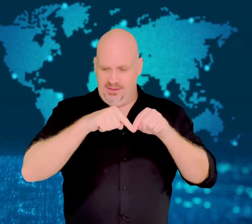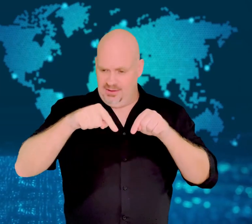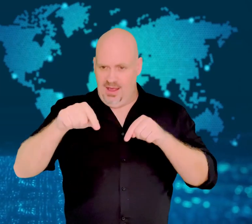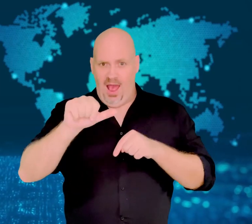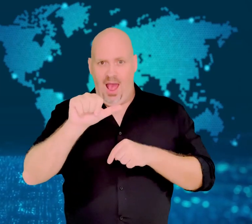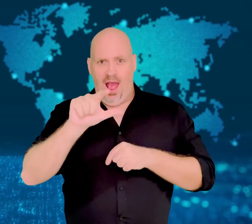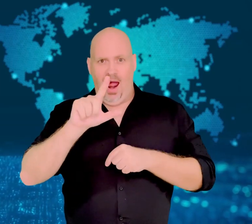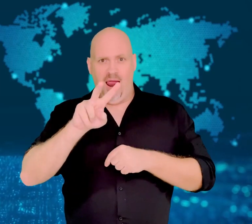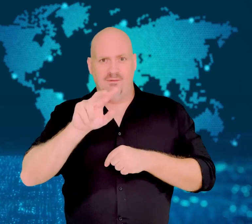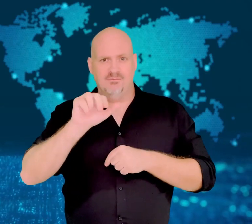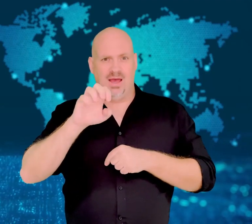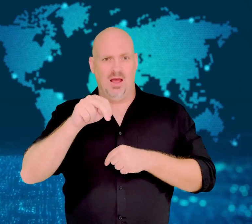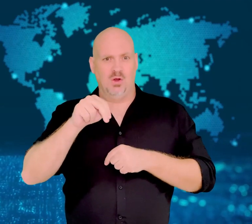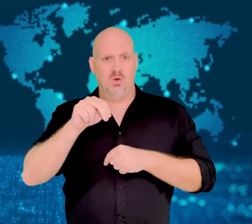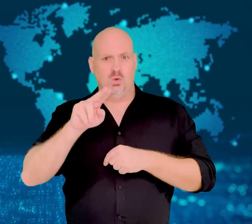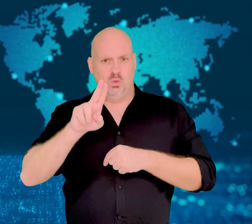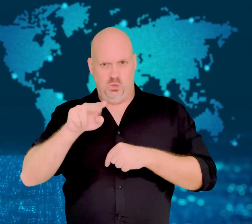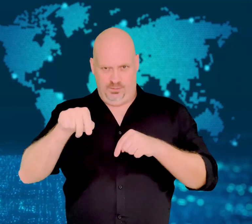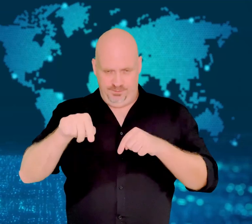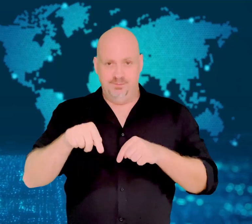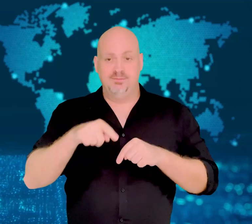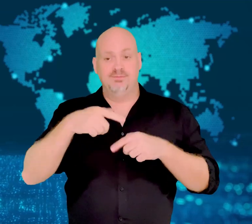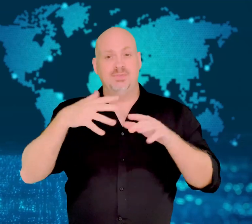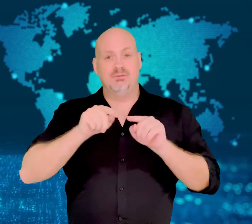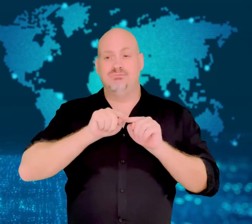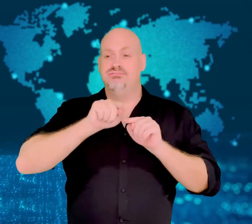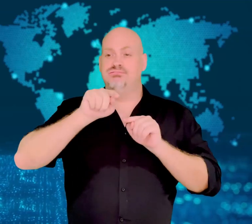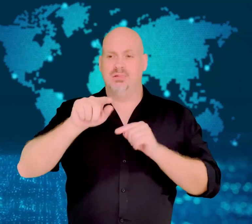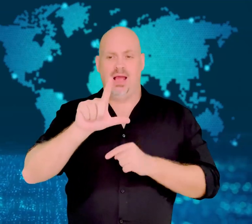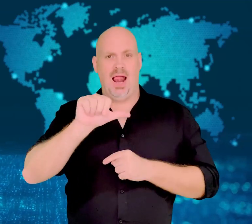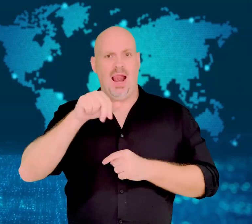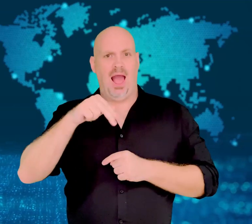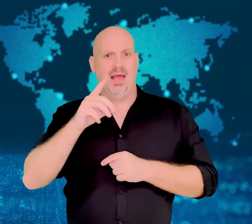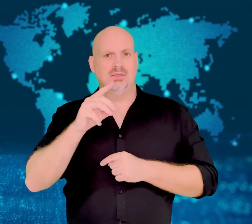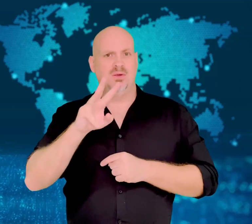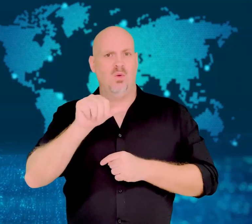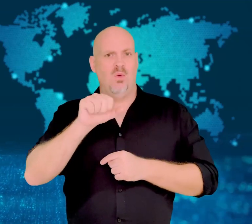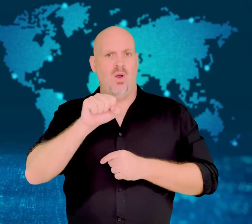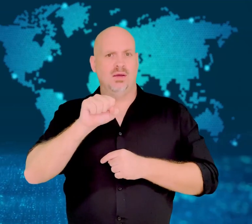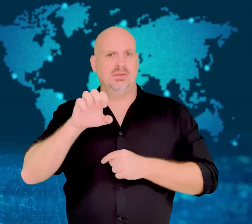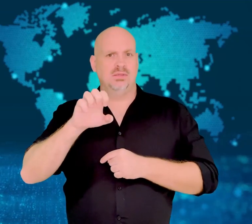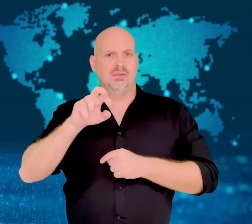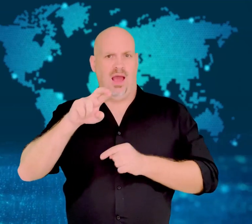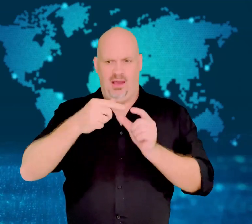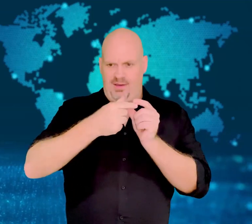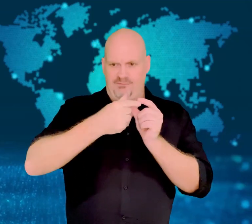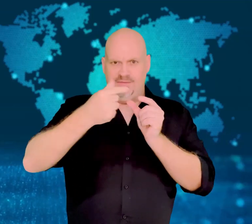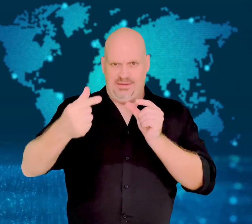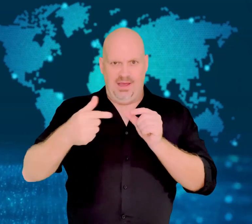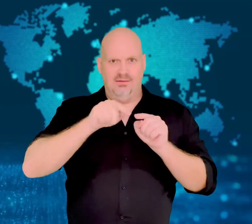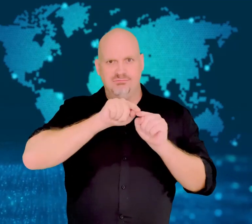The spiraling route took the train through 22 tunnels and across 48 bridges.